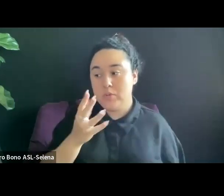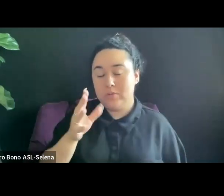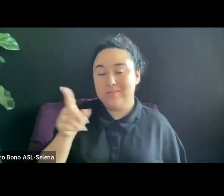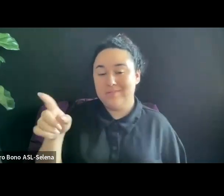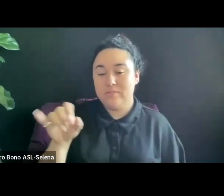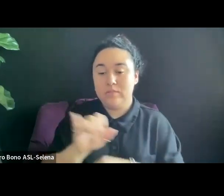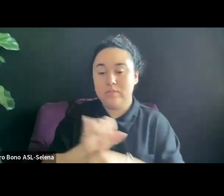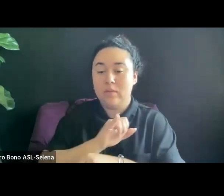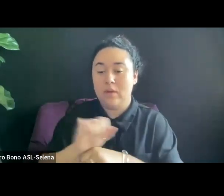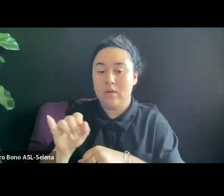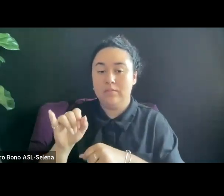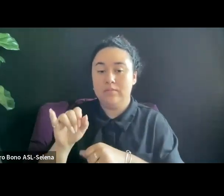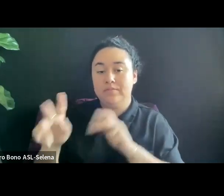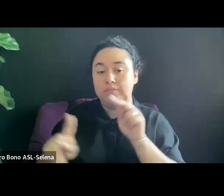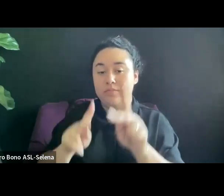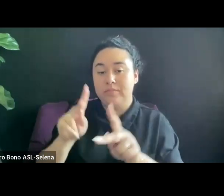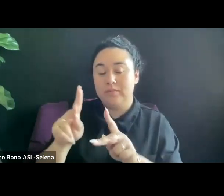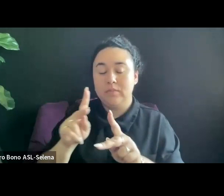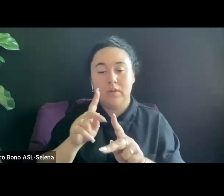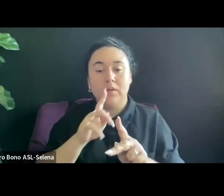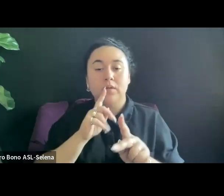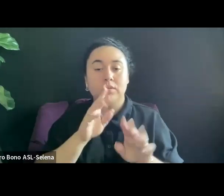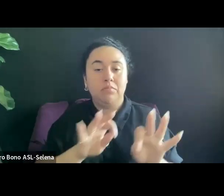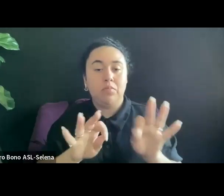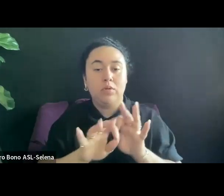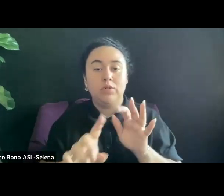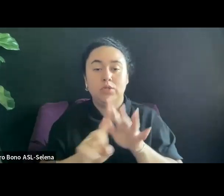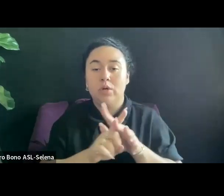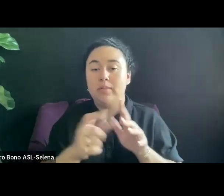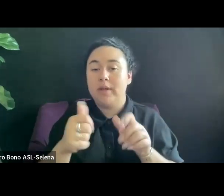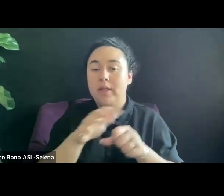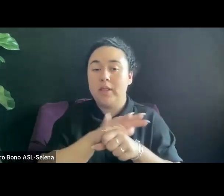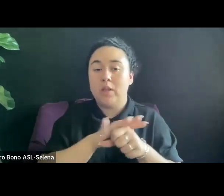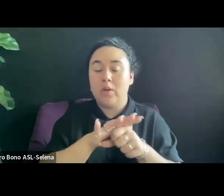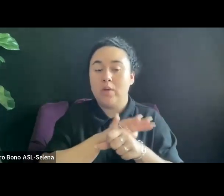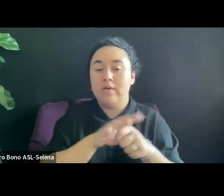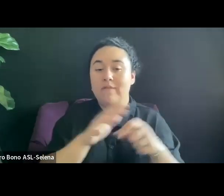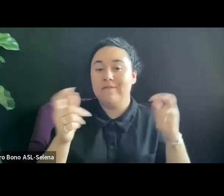THAT YOU COULD. EVEN IF YOU DID NOT HAVE A PROJECT THAT WAS SCREENING.